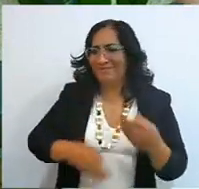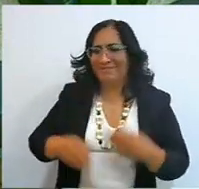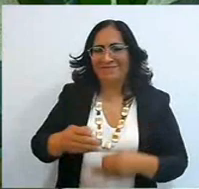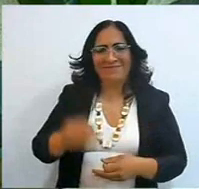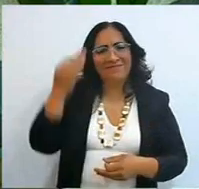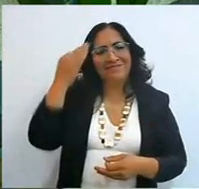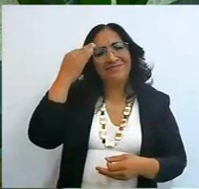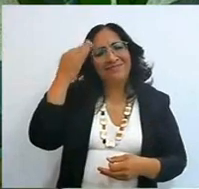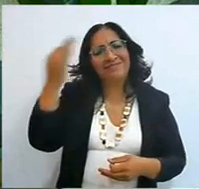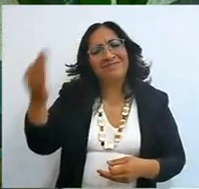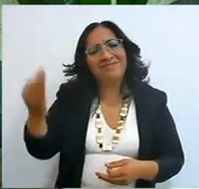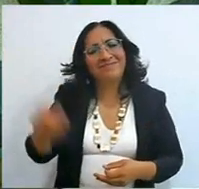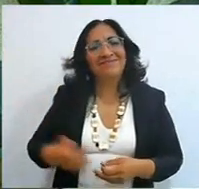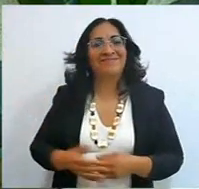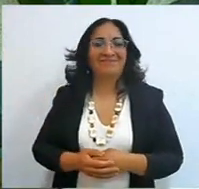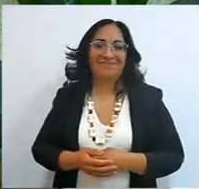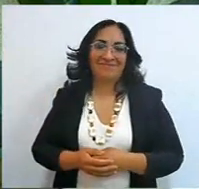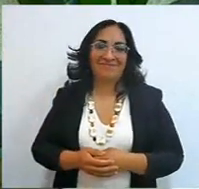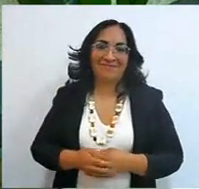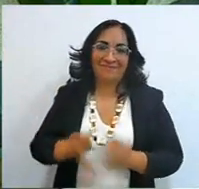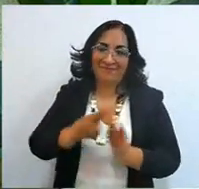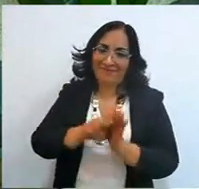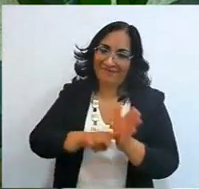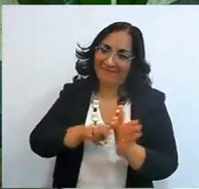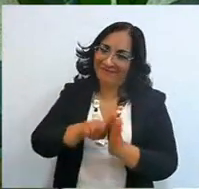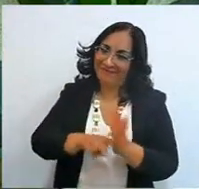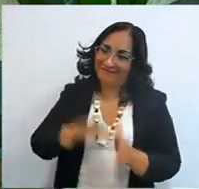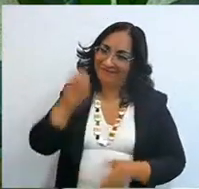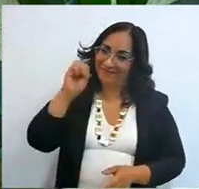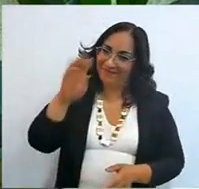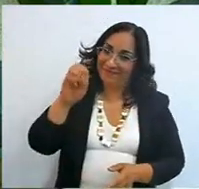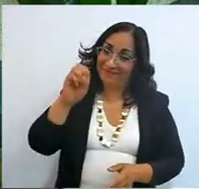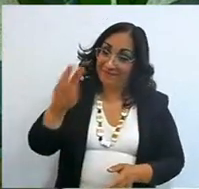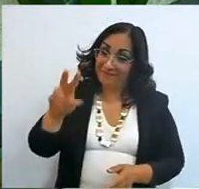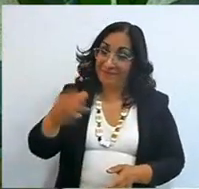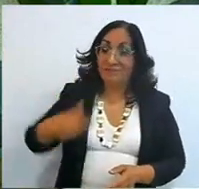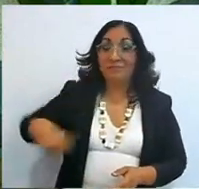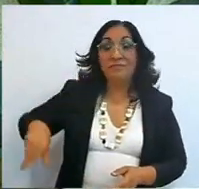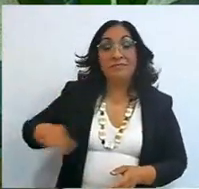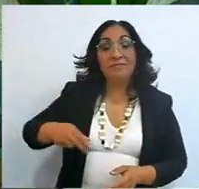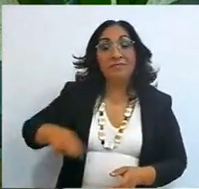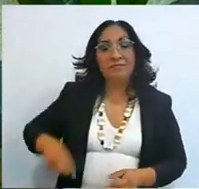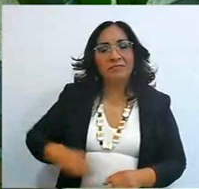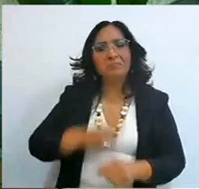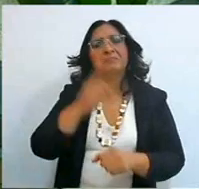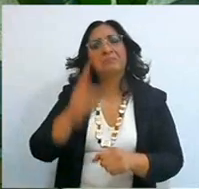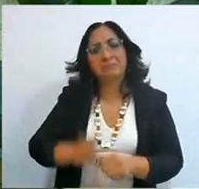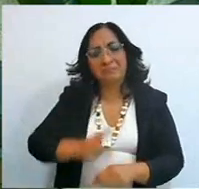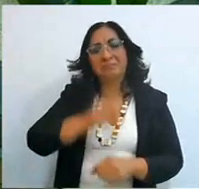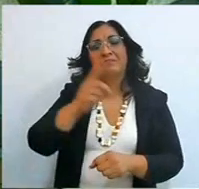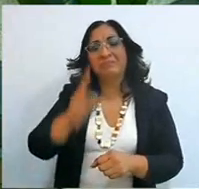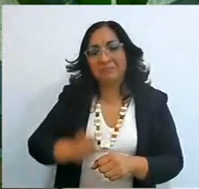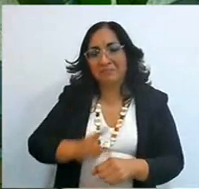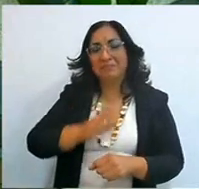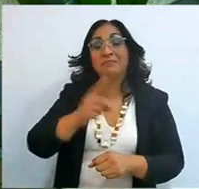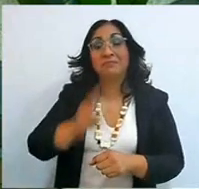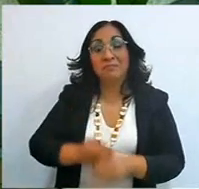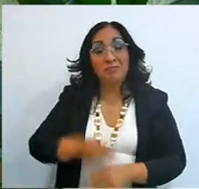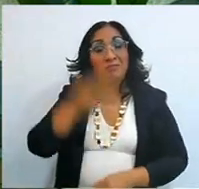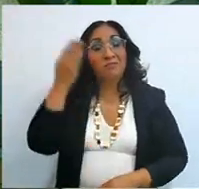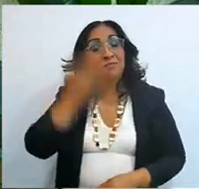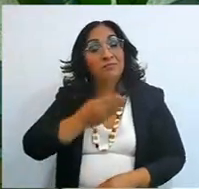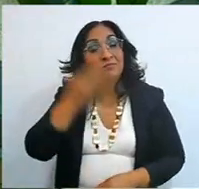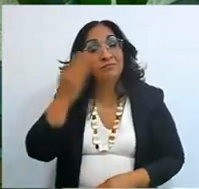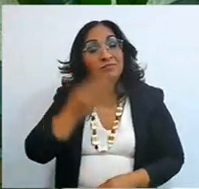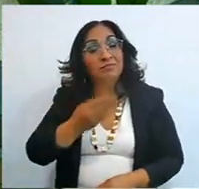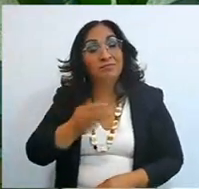which is all of you and Iolany, and in the daily search for the Word, for the best bite,